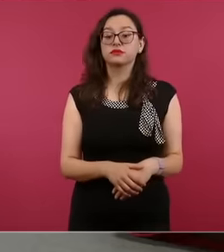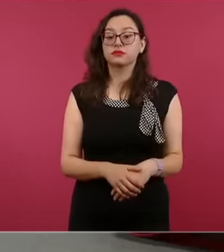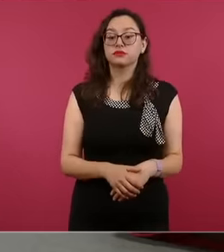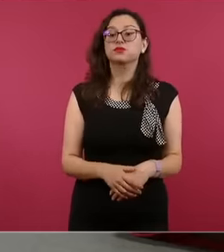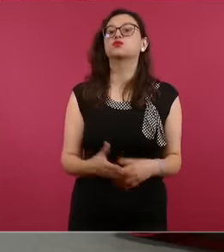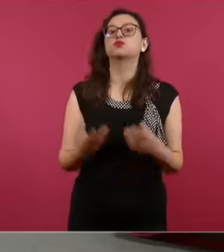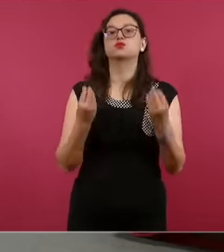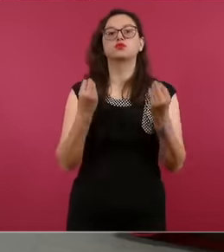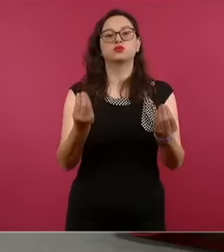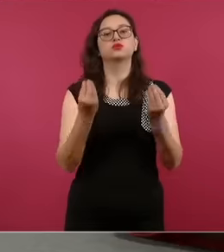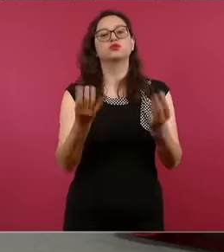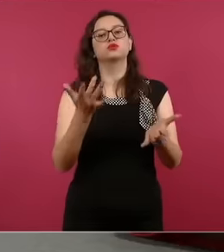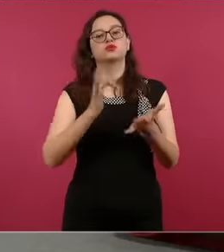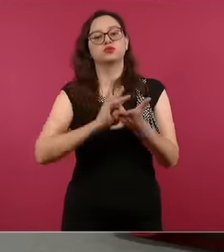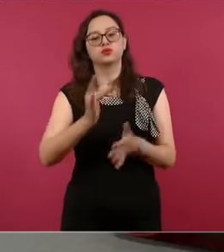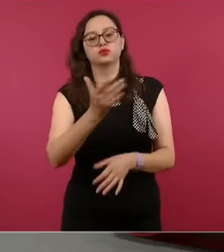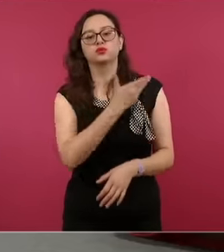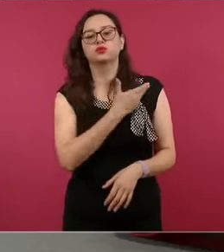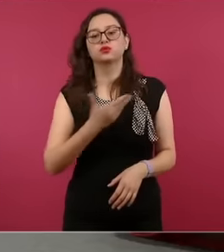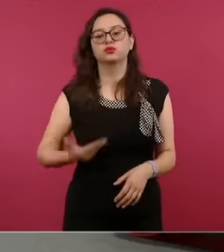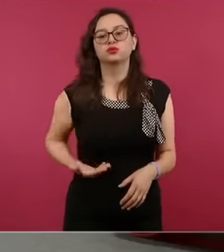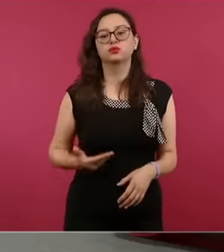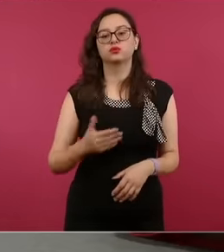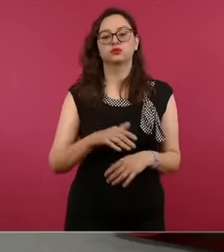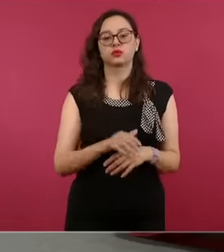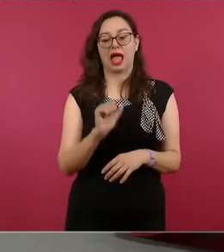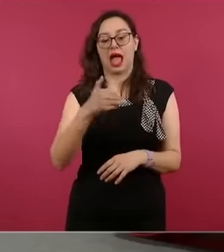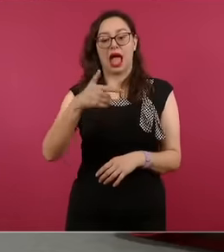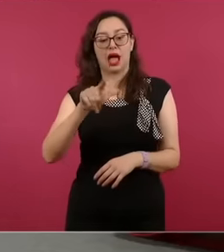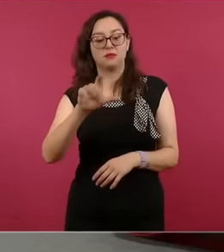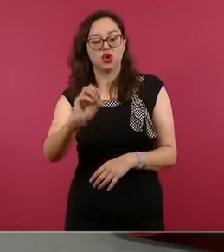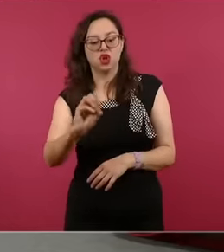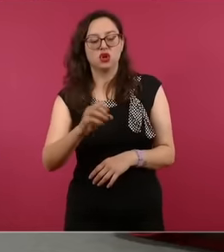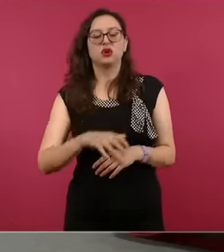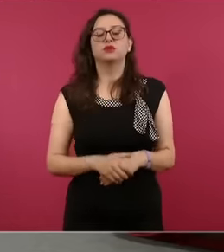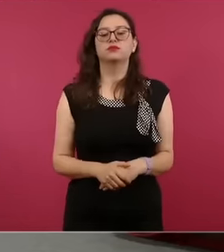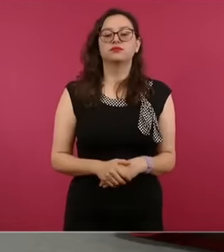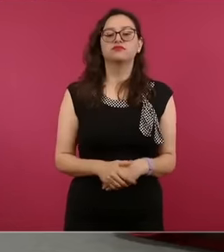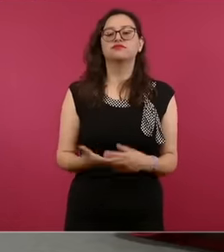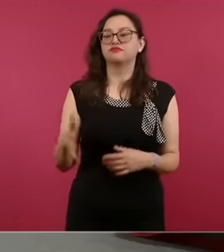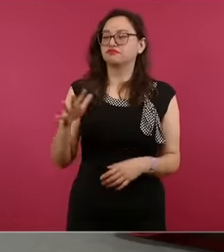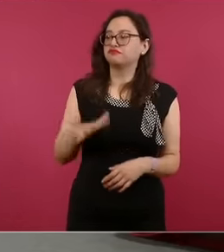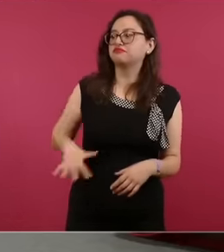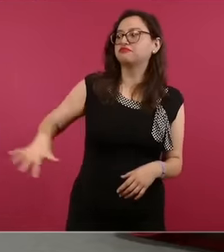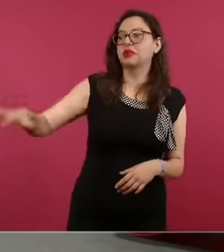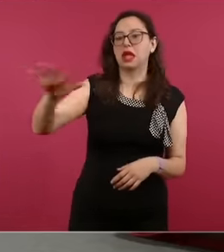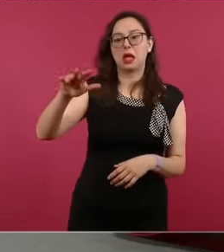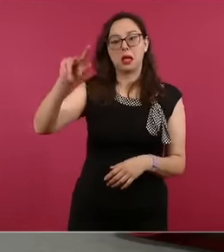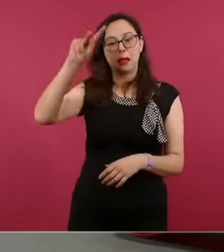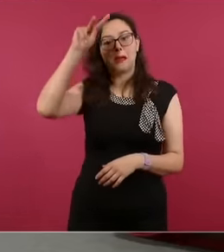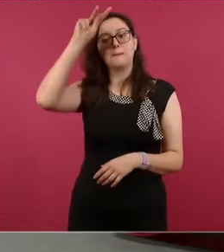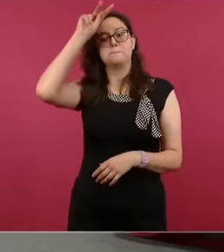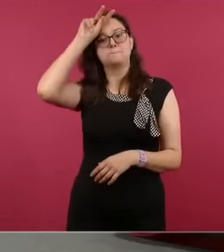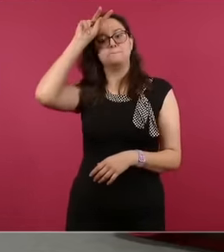receive a cordial greeting from the Peruvian people for the solidarity you had with the presidential family,